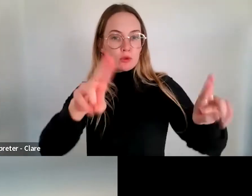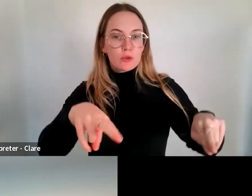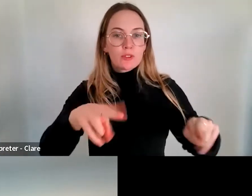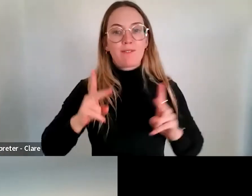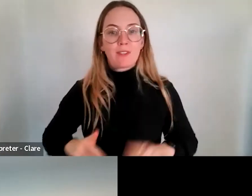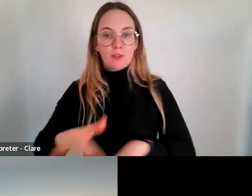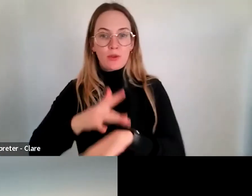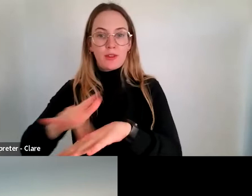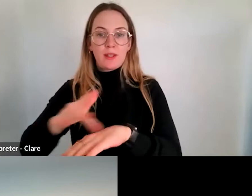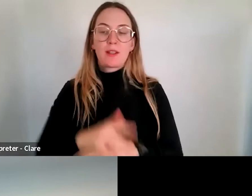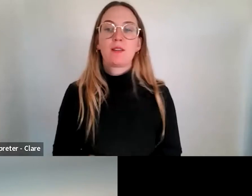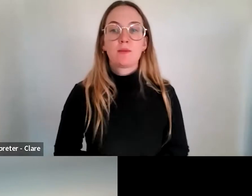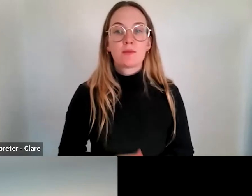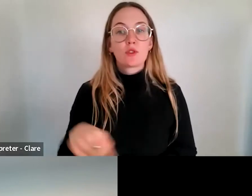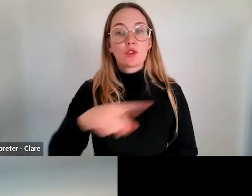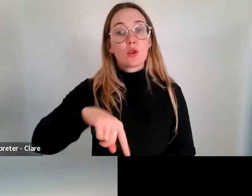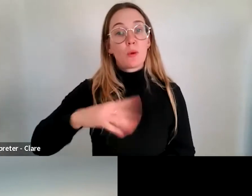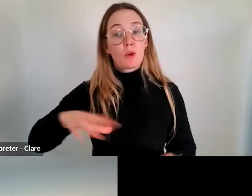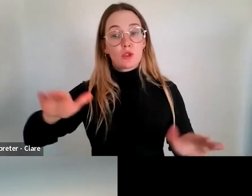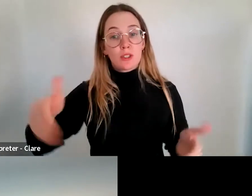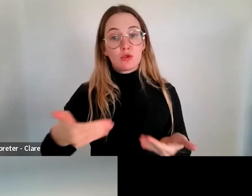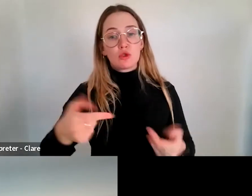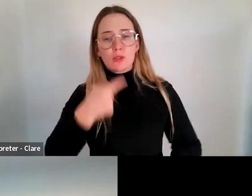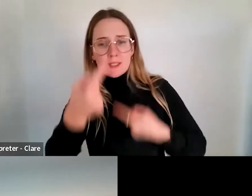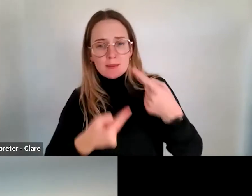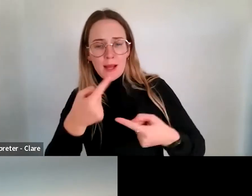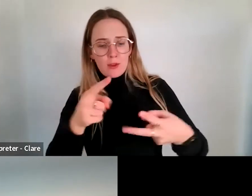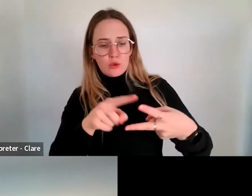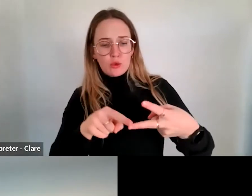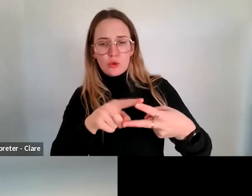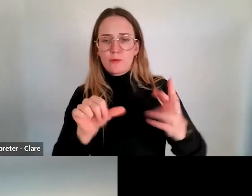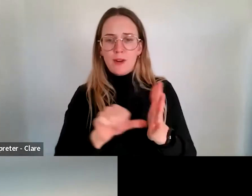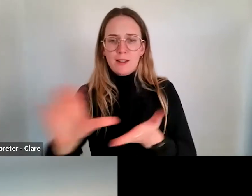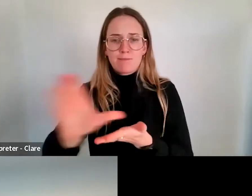is kind of introduce those categories for you, so you get a sense... a sense